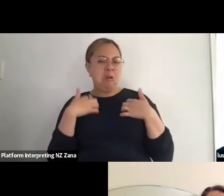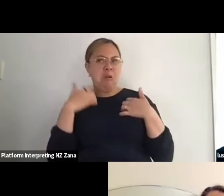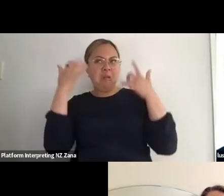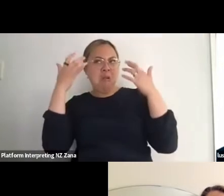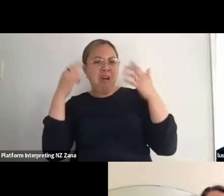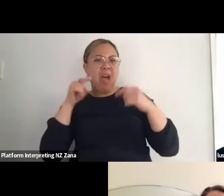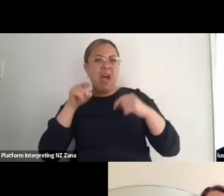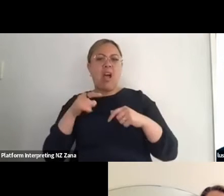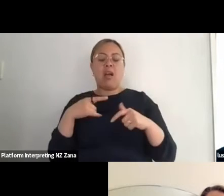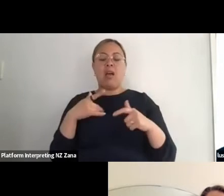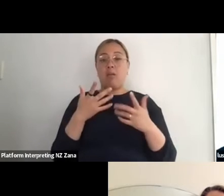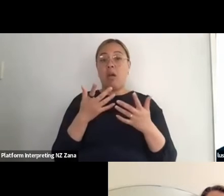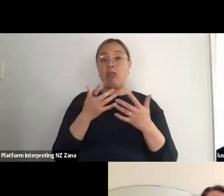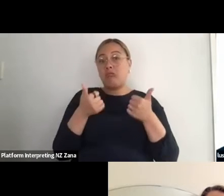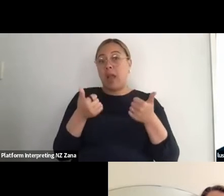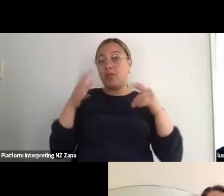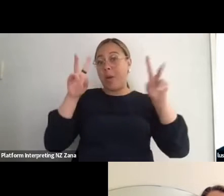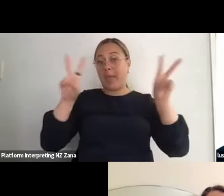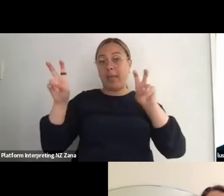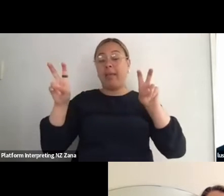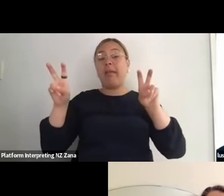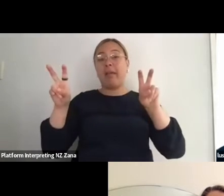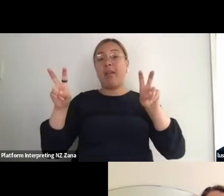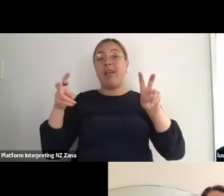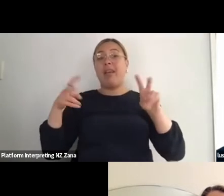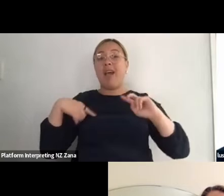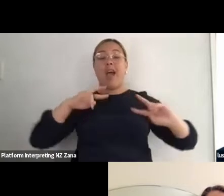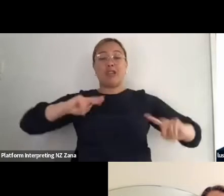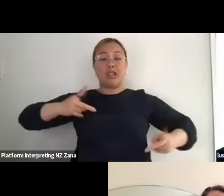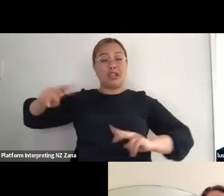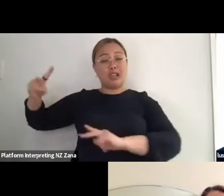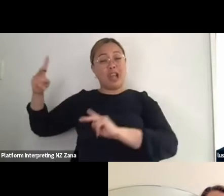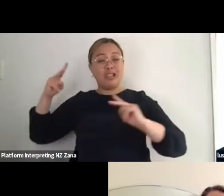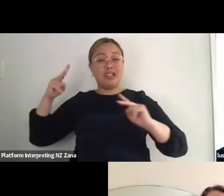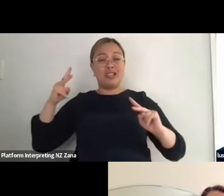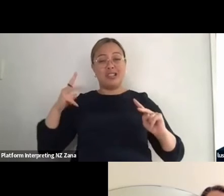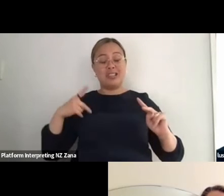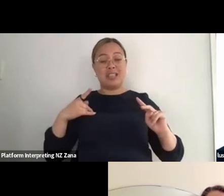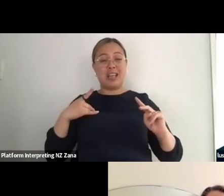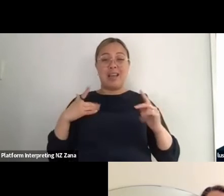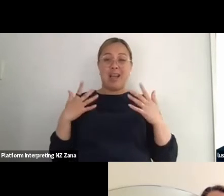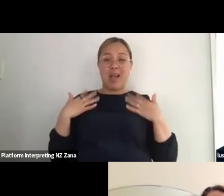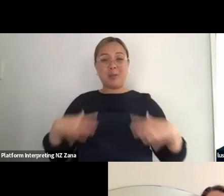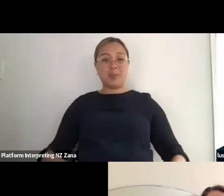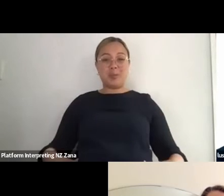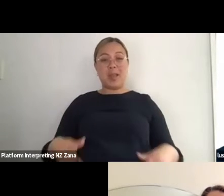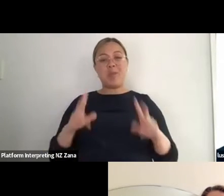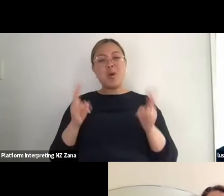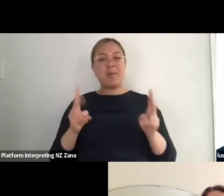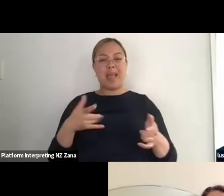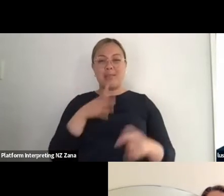normally I don't yeah, I'm quite plain and a bit vanilla with my costumes up until that point so